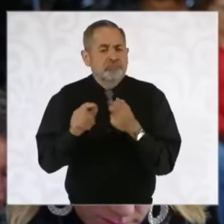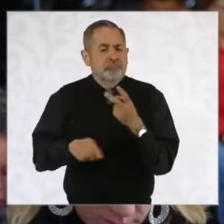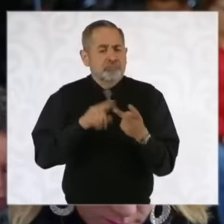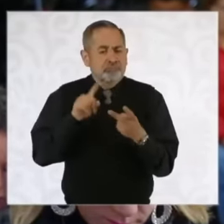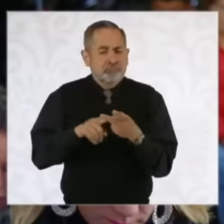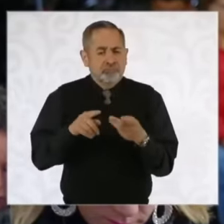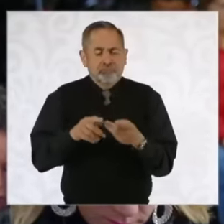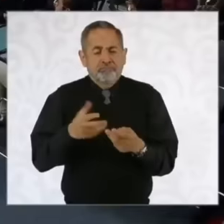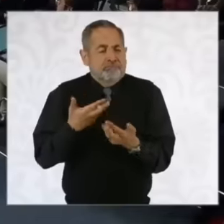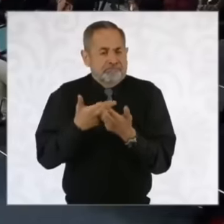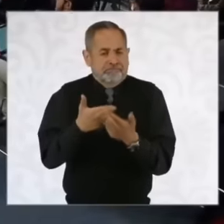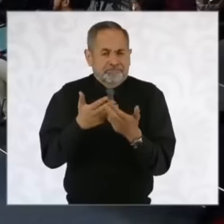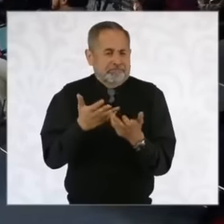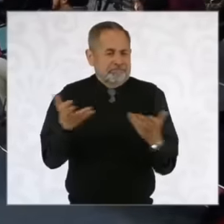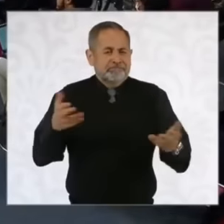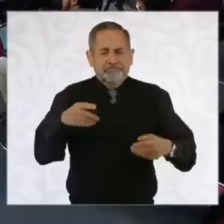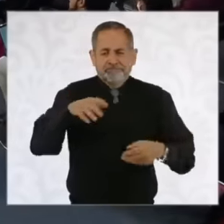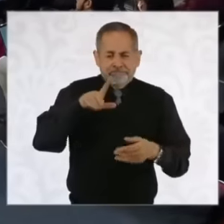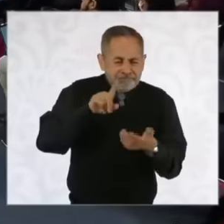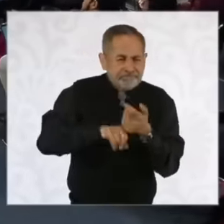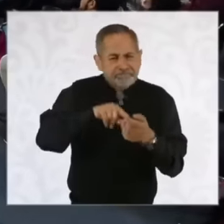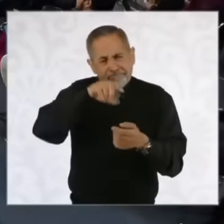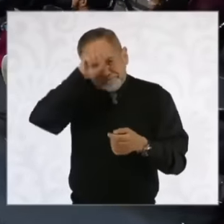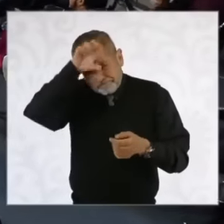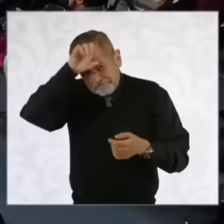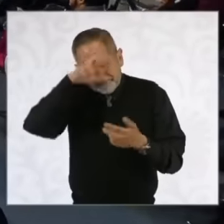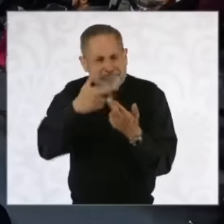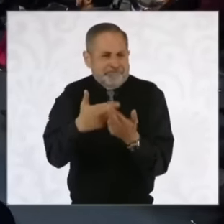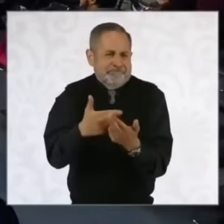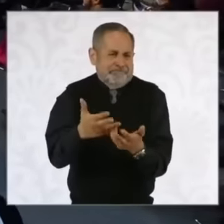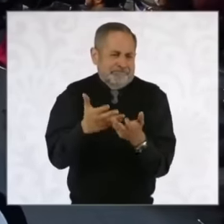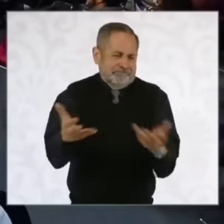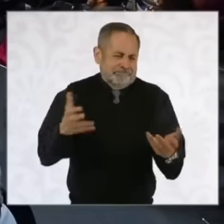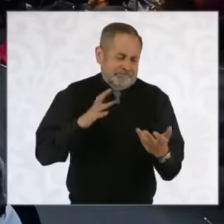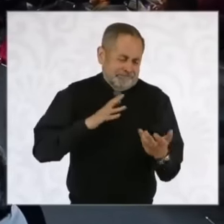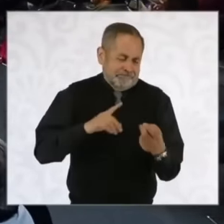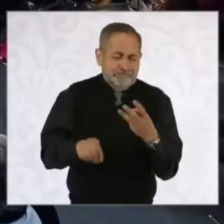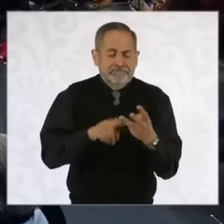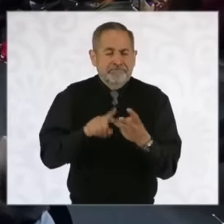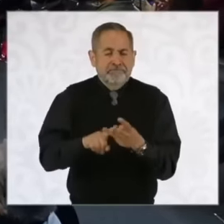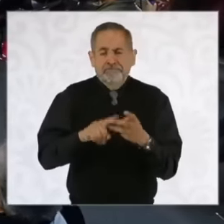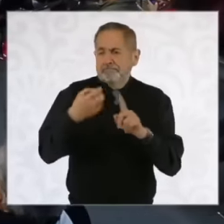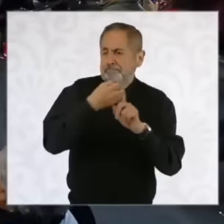of mineral resources natural resources also and the issue of logistics the United States ambassador